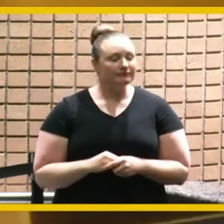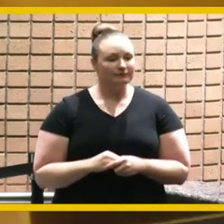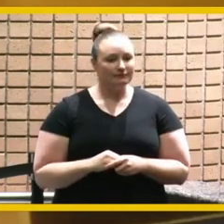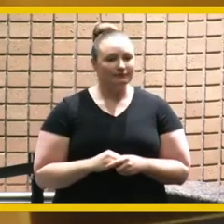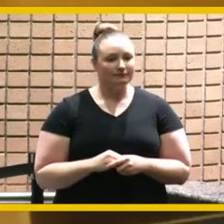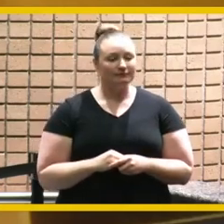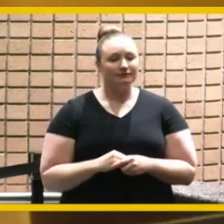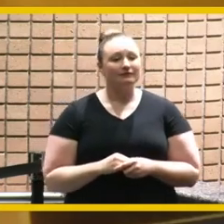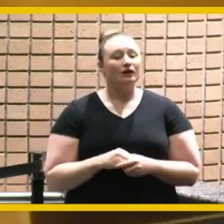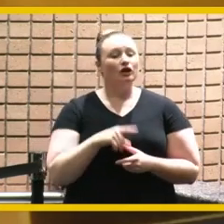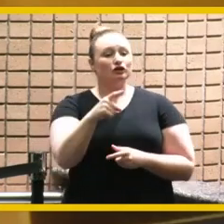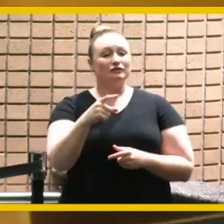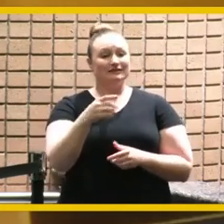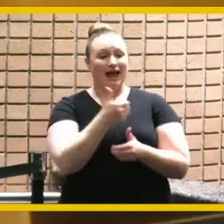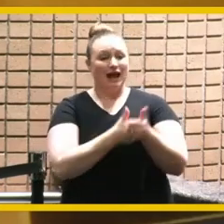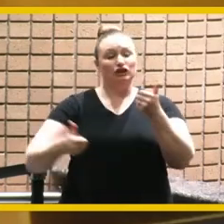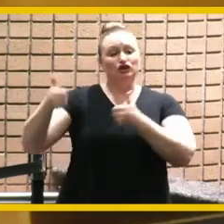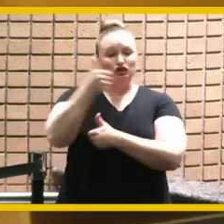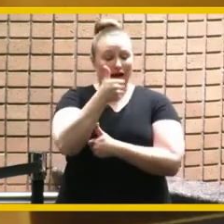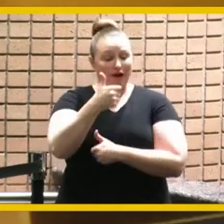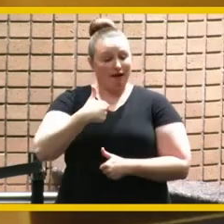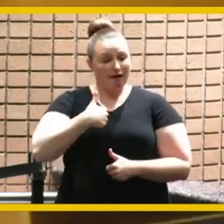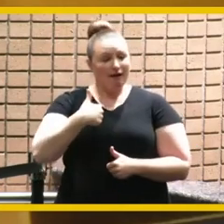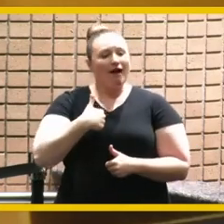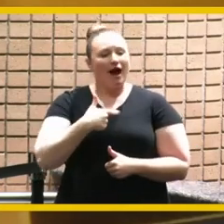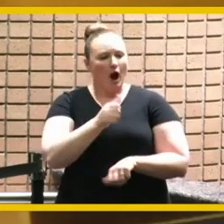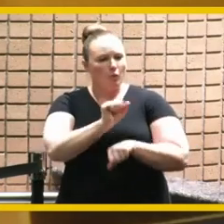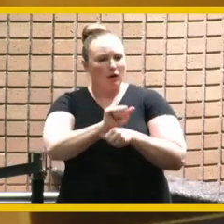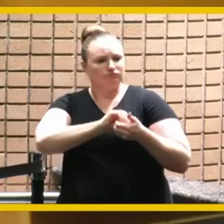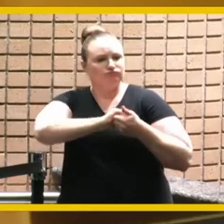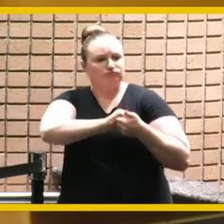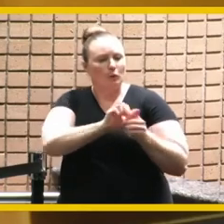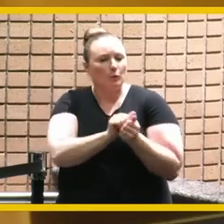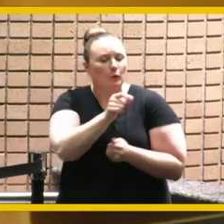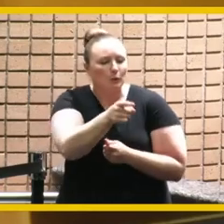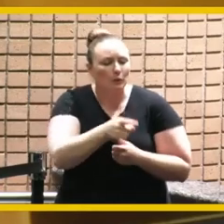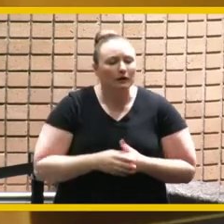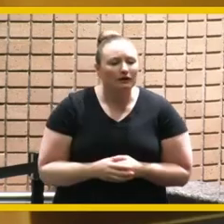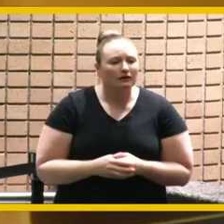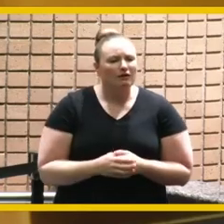multicultural forum i've worked with you very closely and one of the things i noticed was